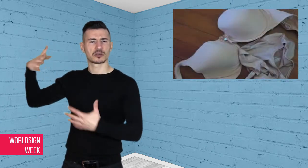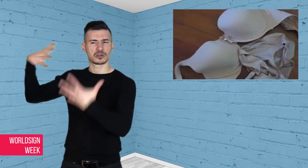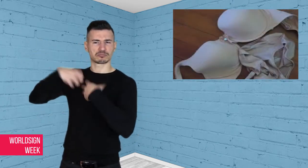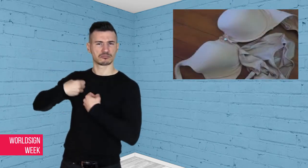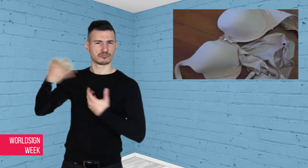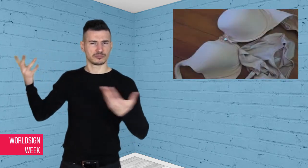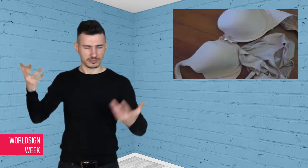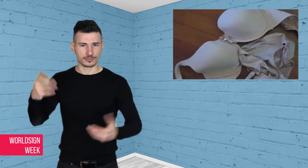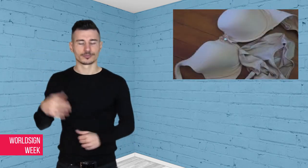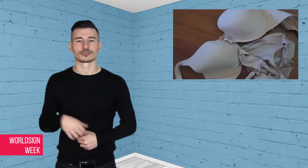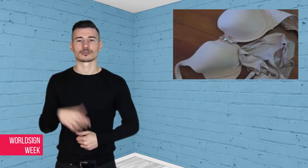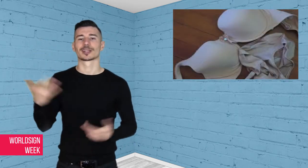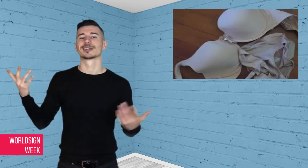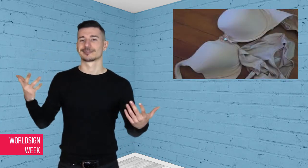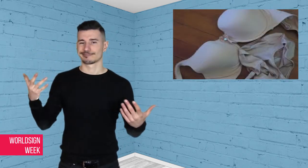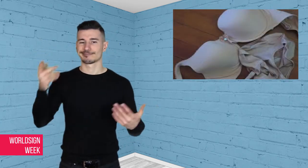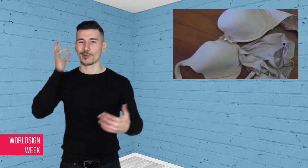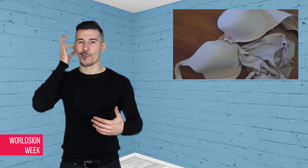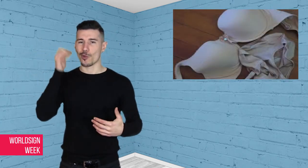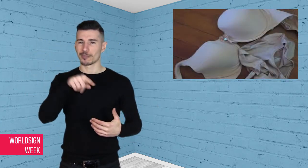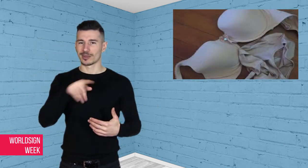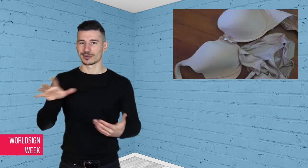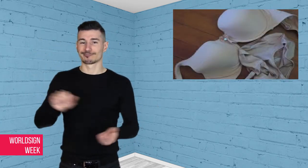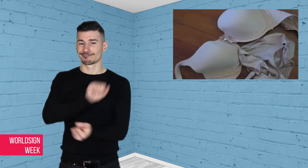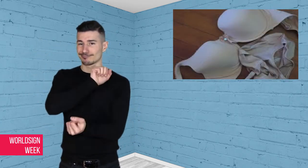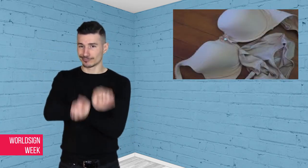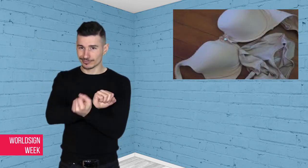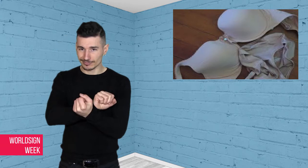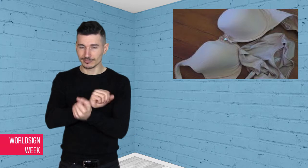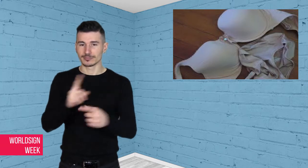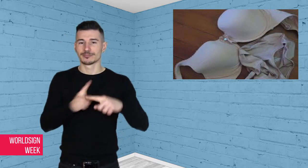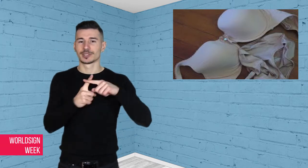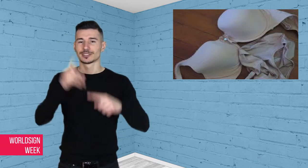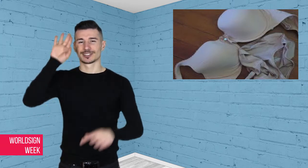the shelter and reported the assault. She has been arrested and charged by